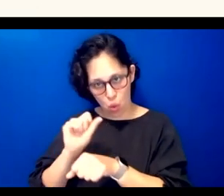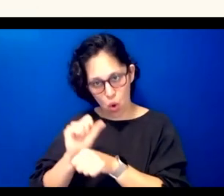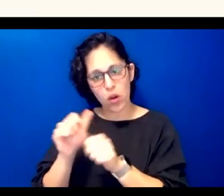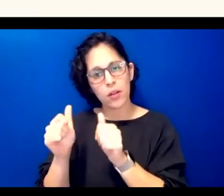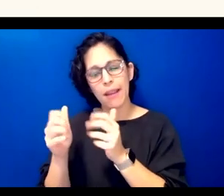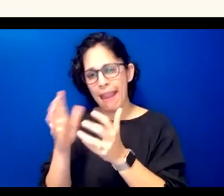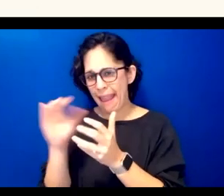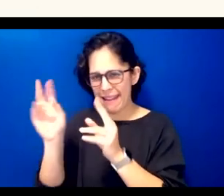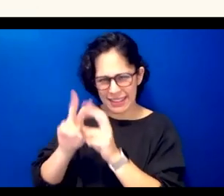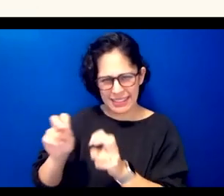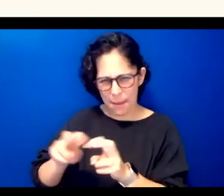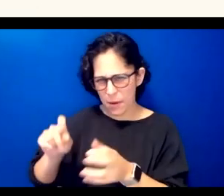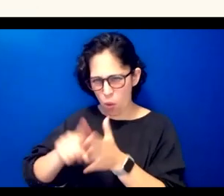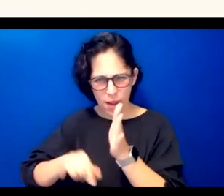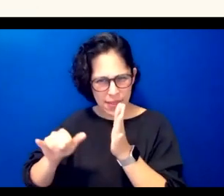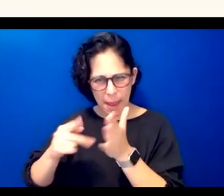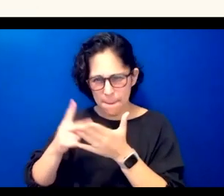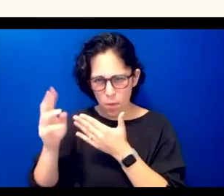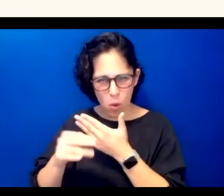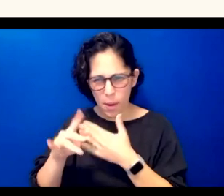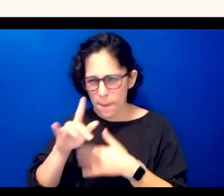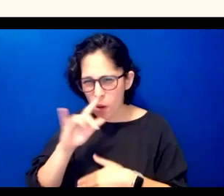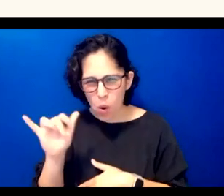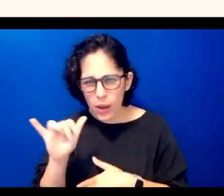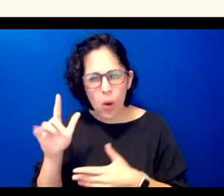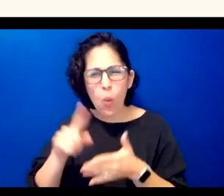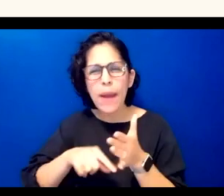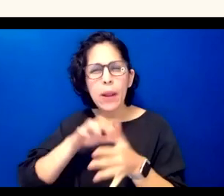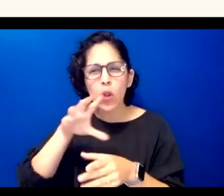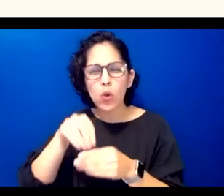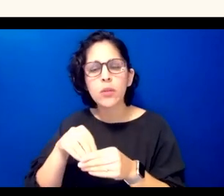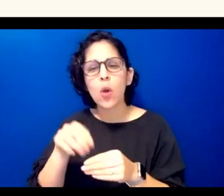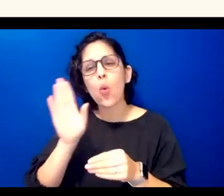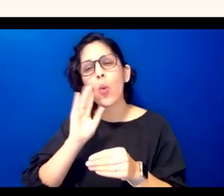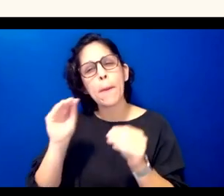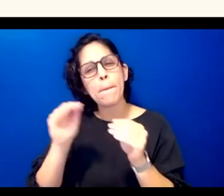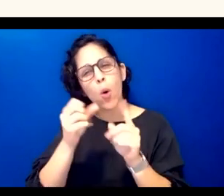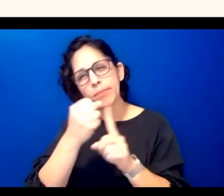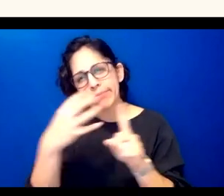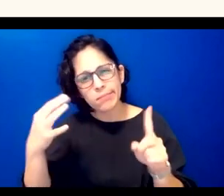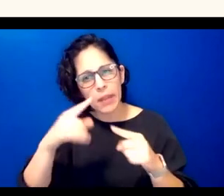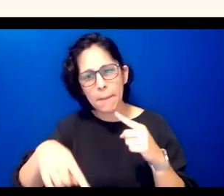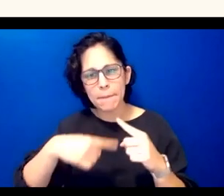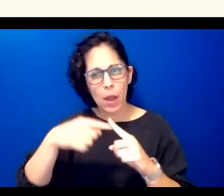what this could look like we'll explore here more in a moment about what this custom product